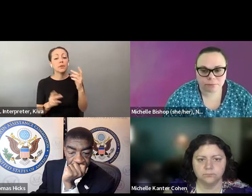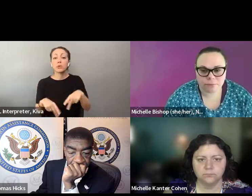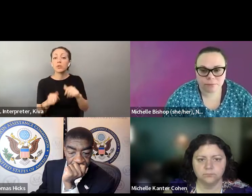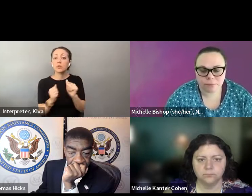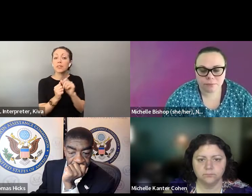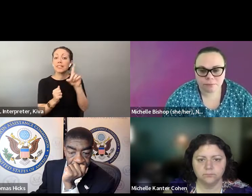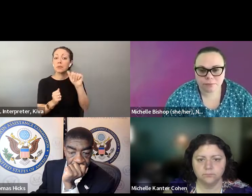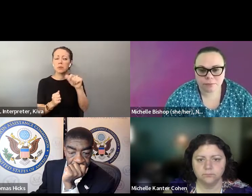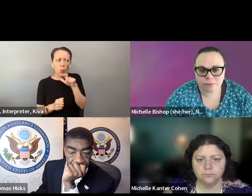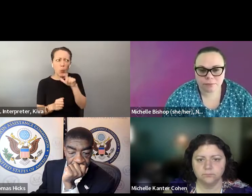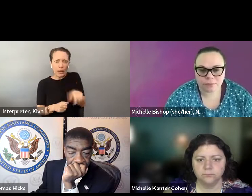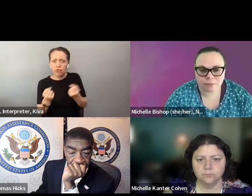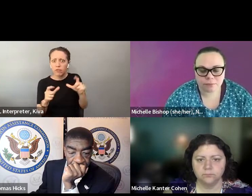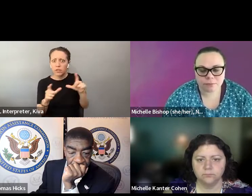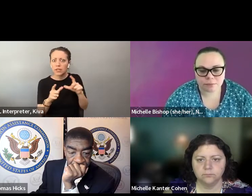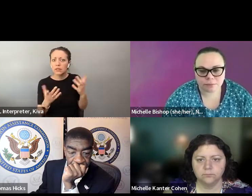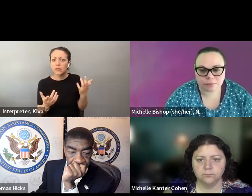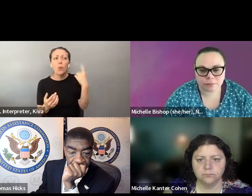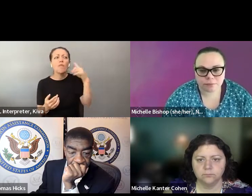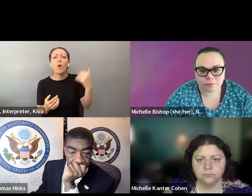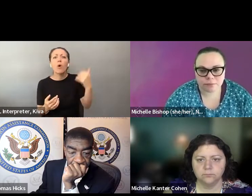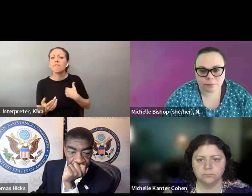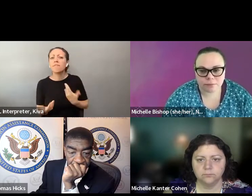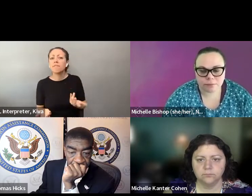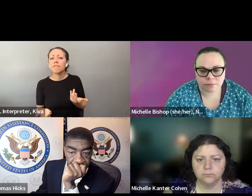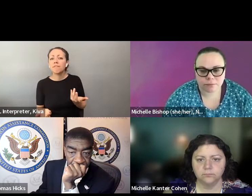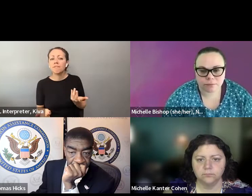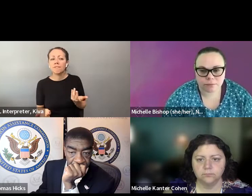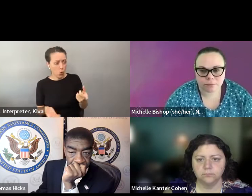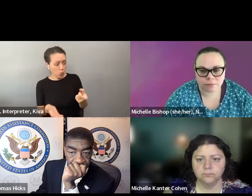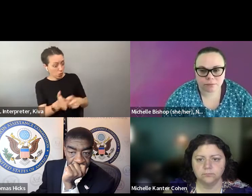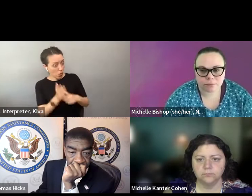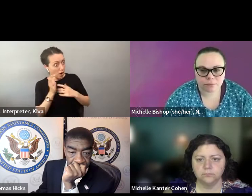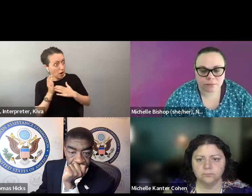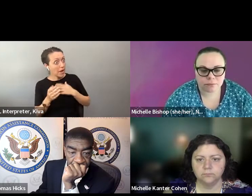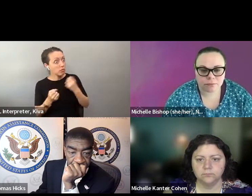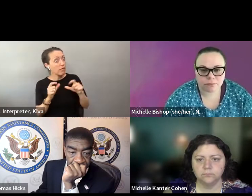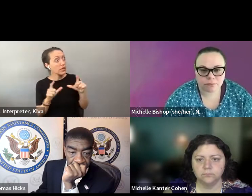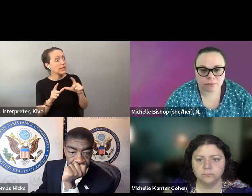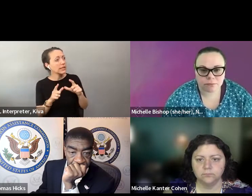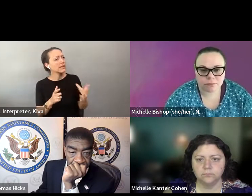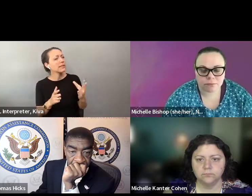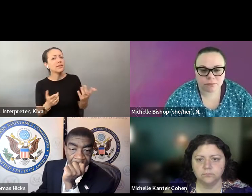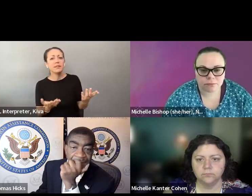might not need a driver's licence or might not have that ID or might just get tripped up by another hurdle, in the